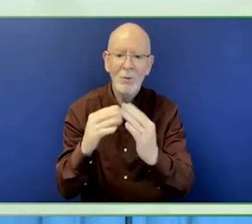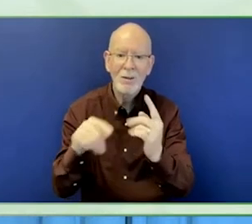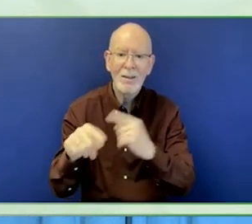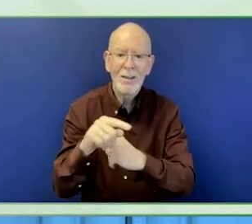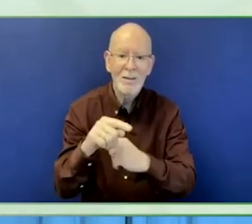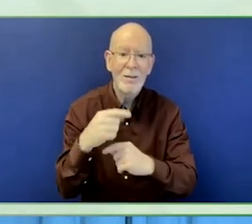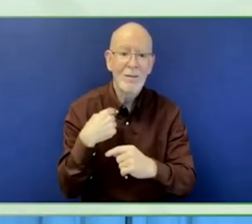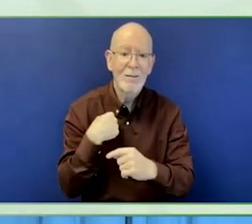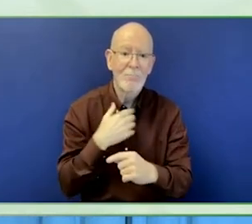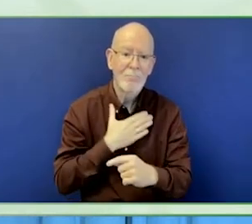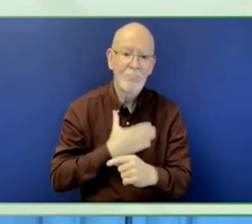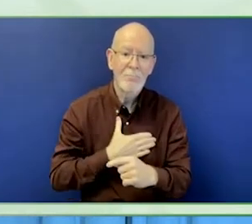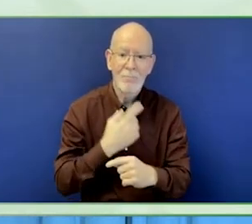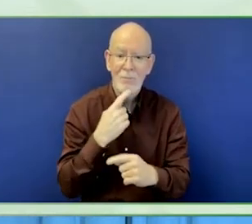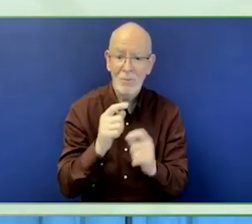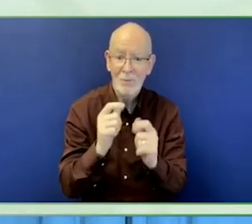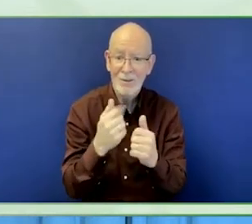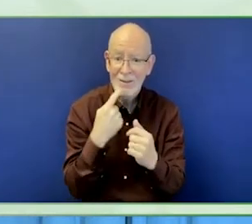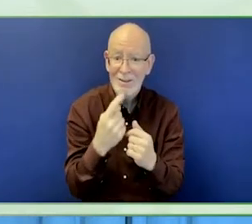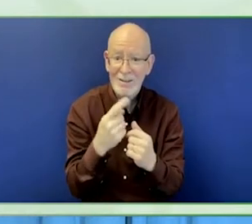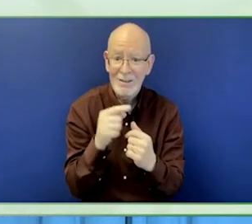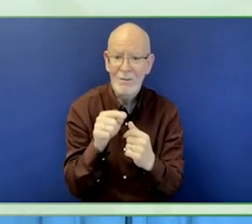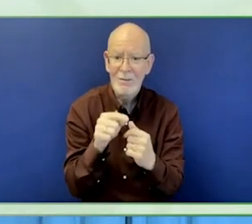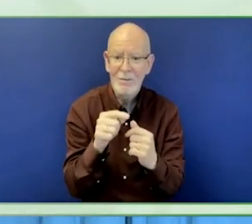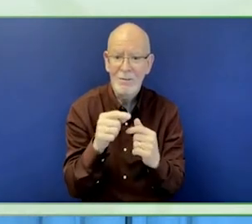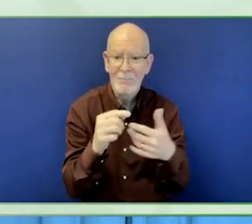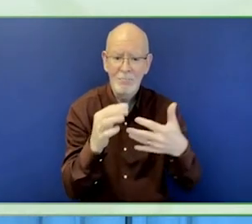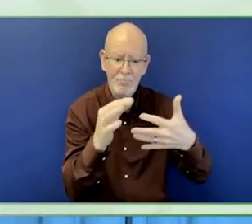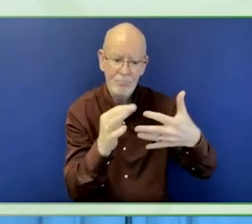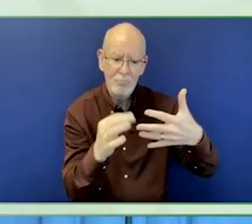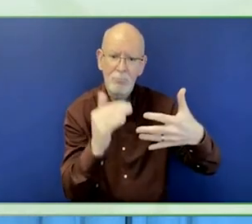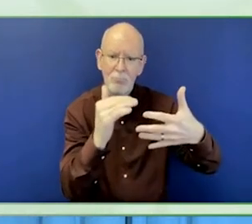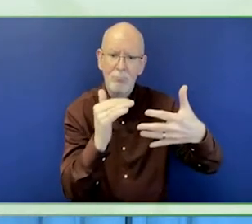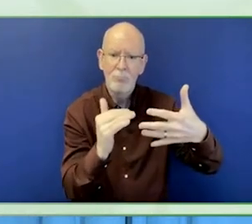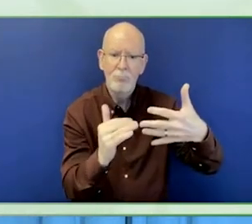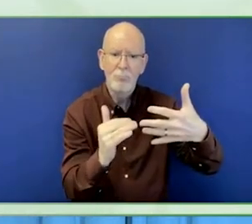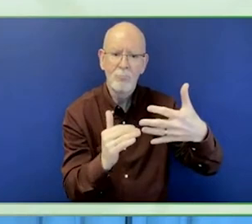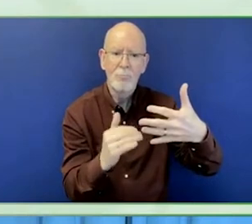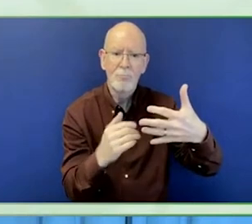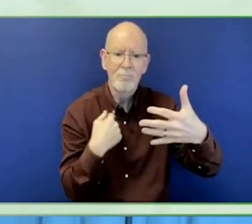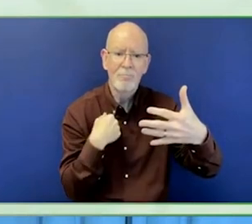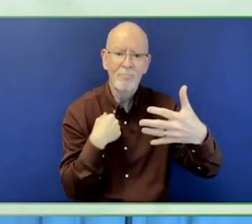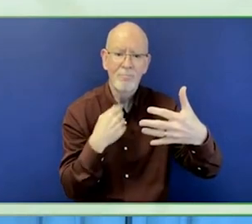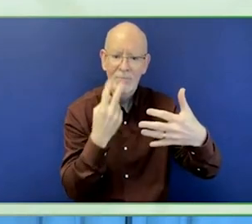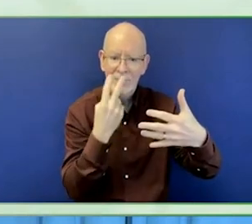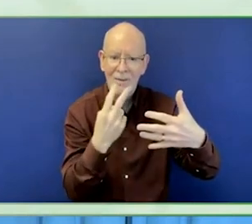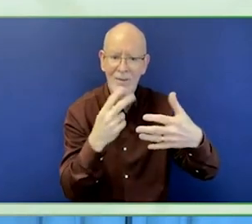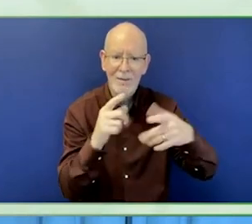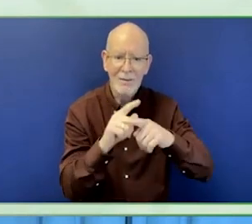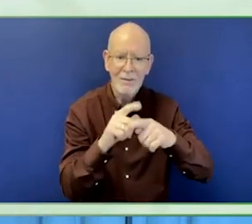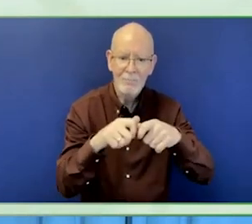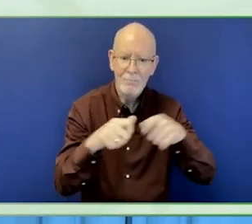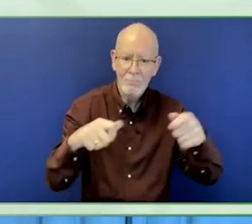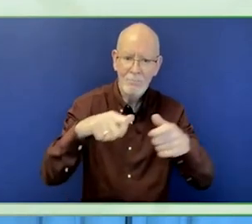First, and perhaps most critical, is that the organisation uses a social justice and human right approach.